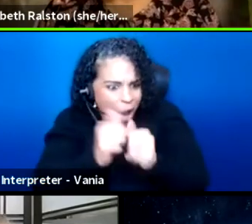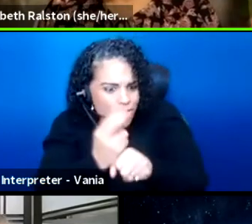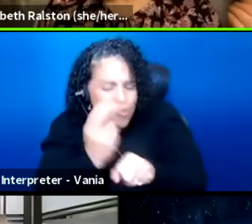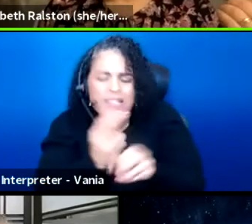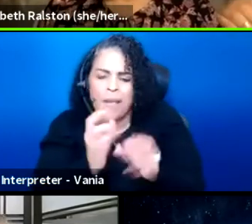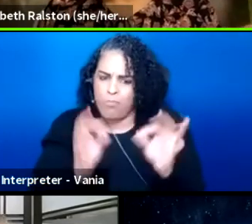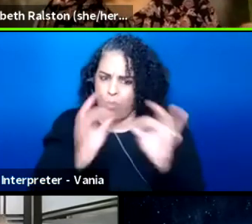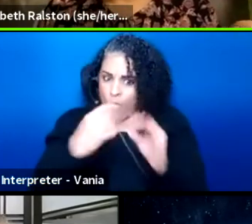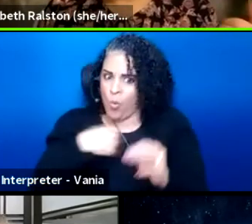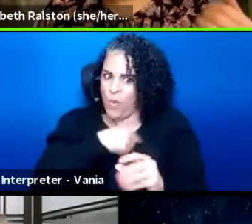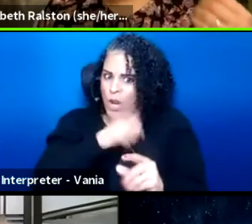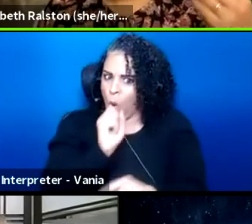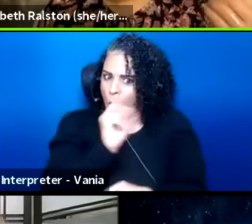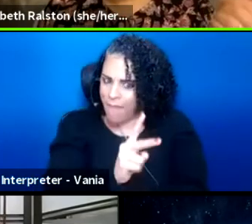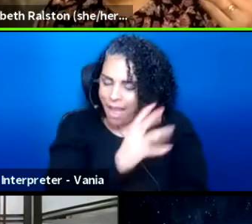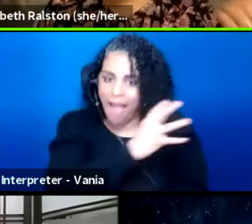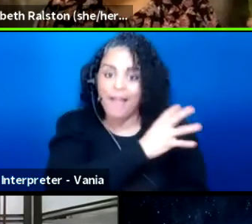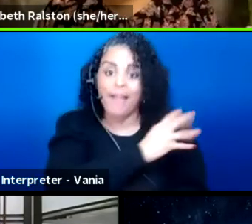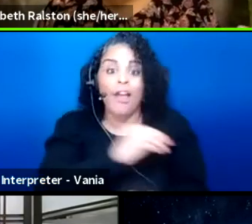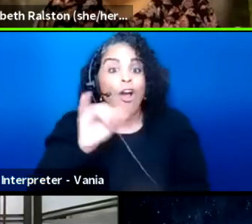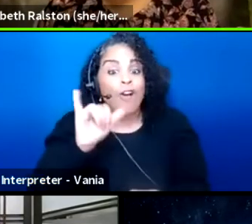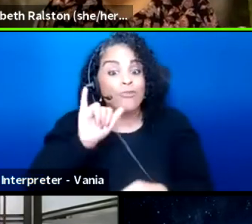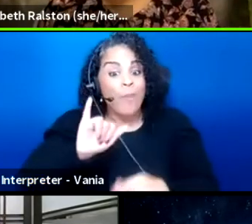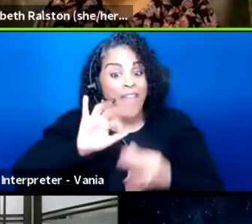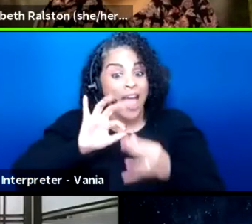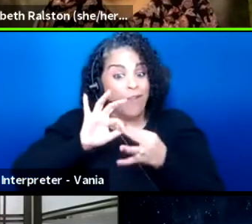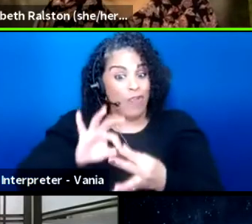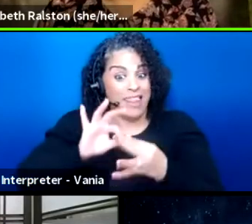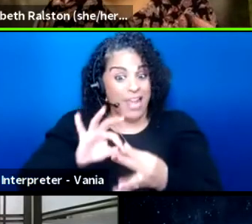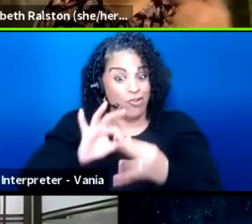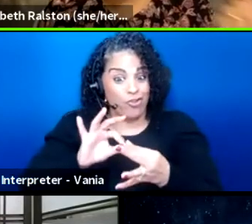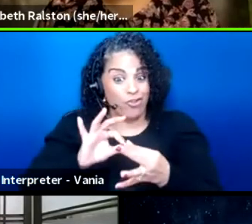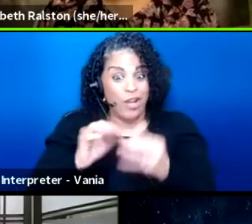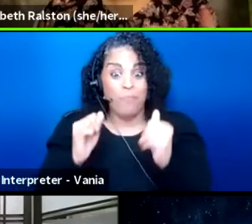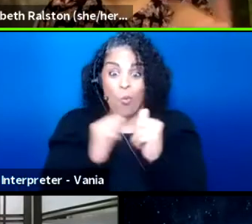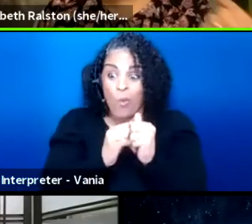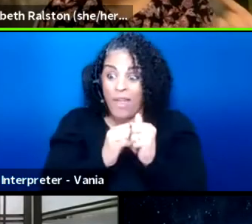And also, those relationships with disability organizations